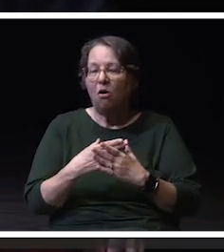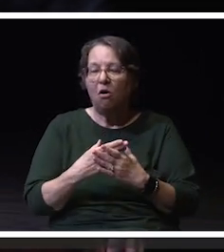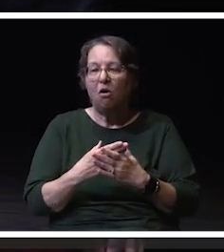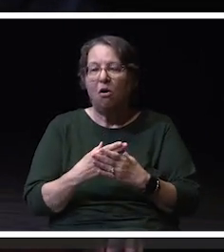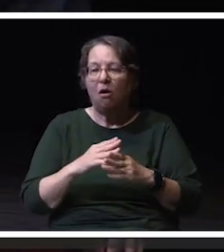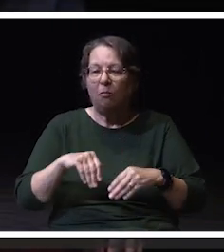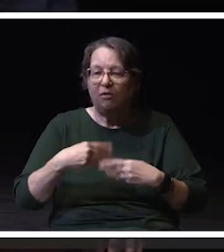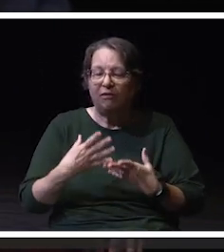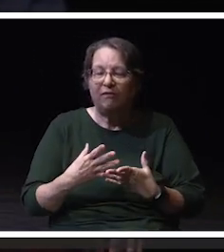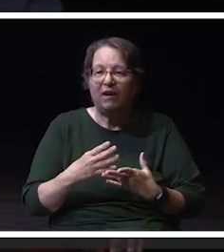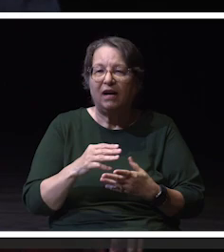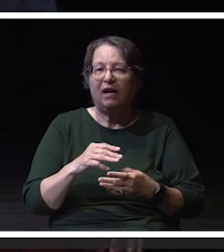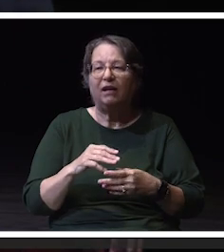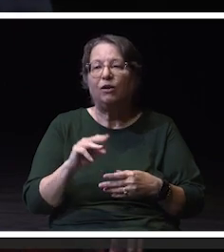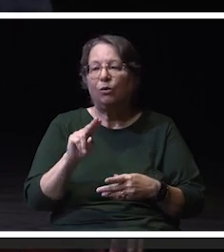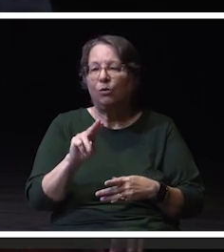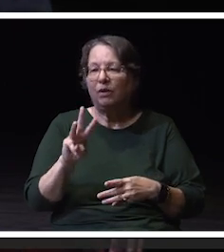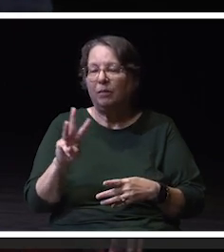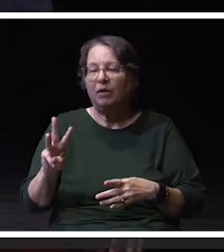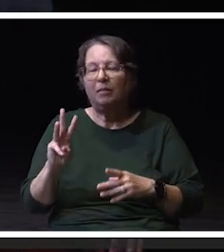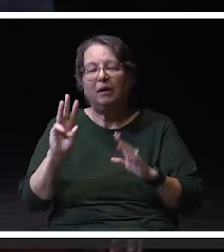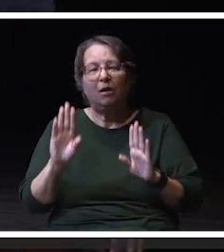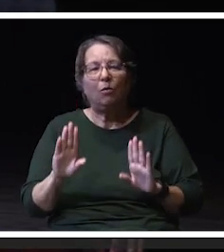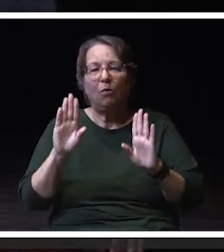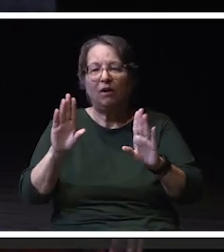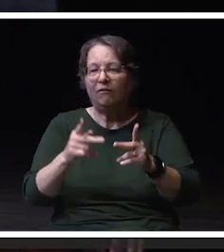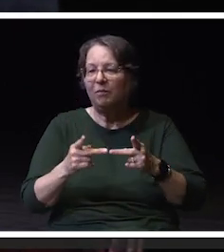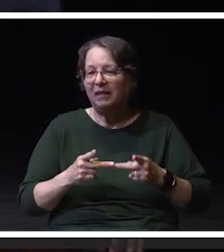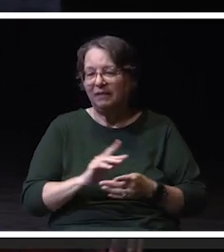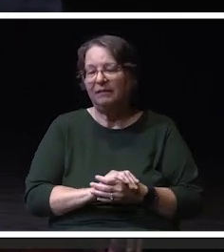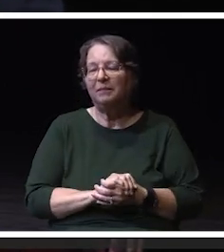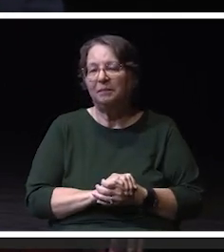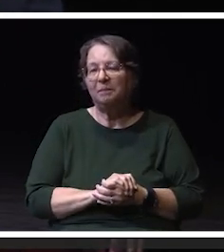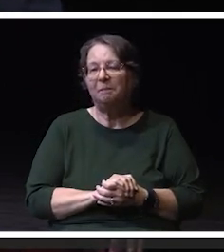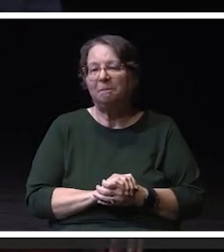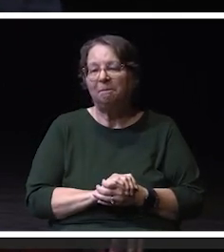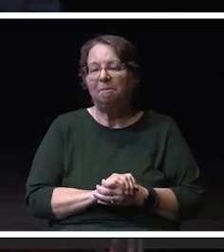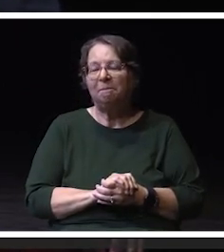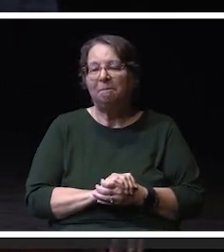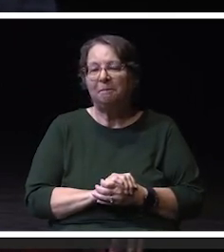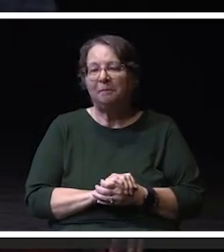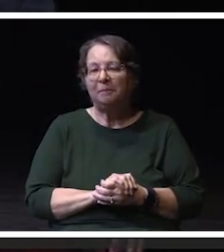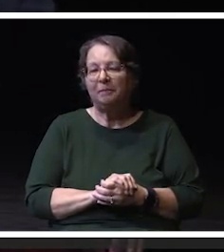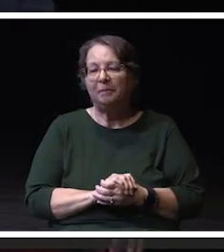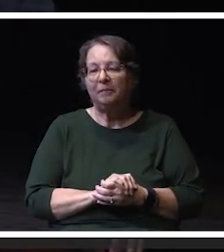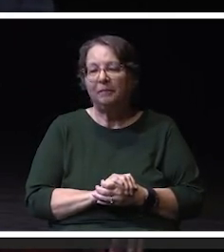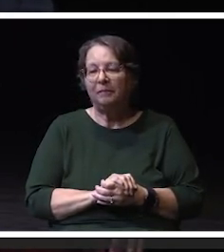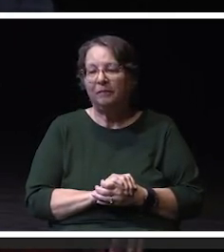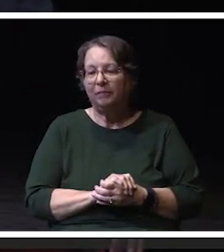such a remarkable place. As we continue to build on the momentum,